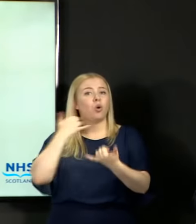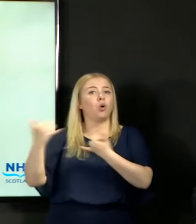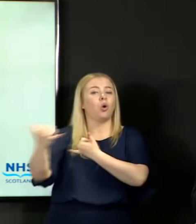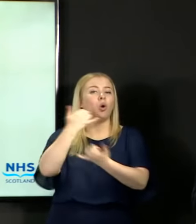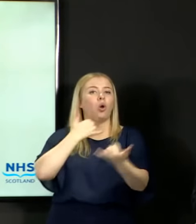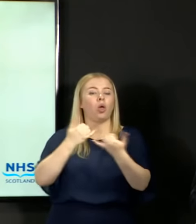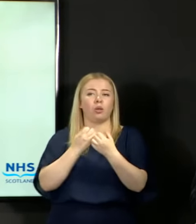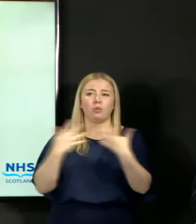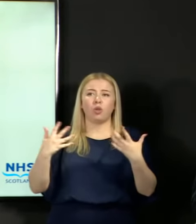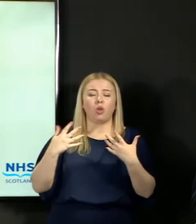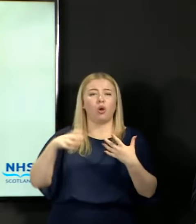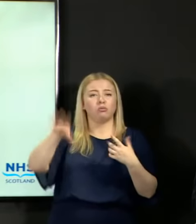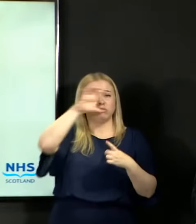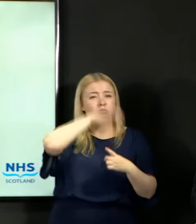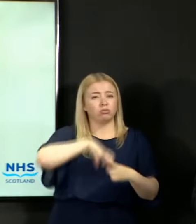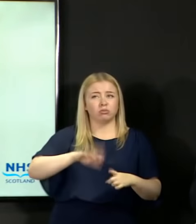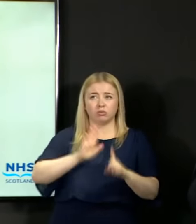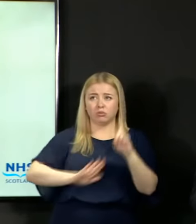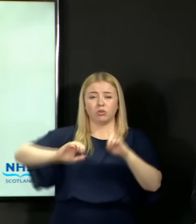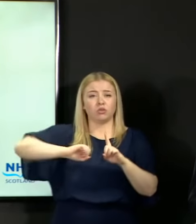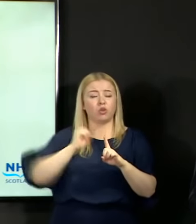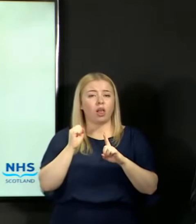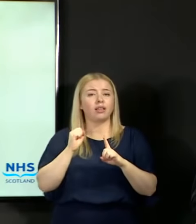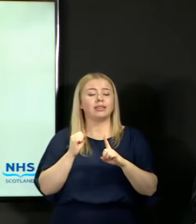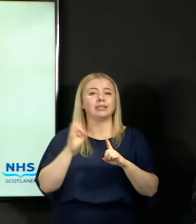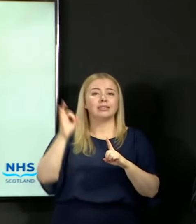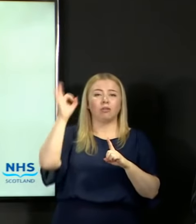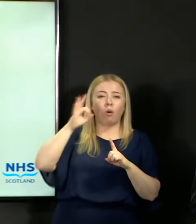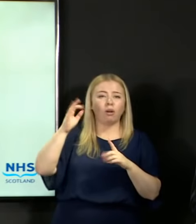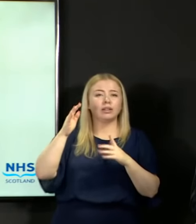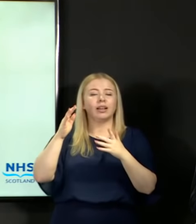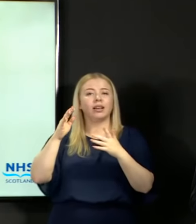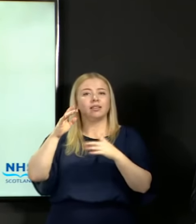In the Western Isles, in Orkney, Argyll, , Aberdeenshire and in Moray.